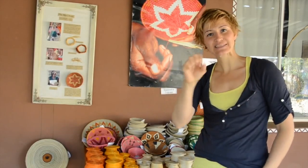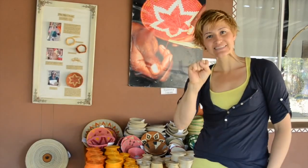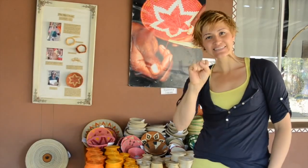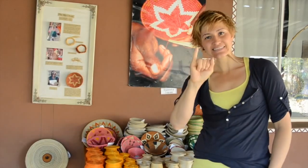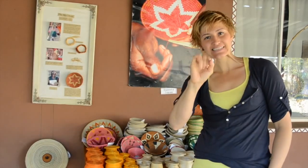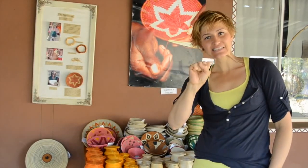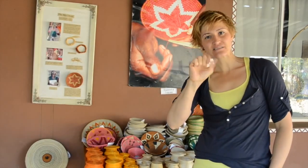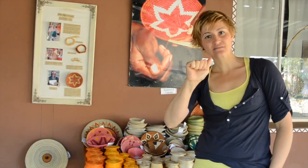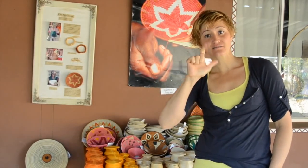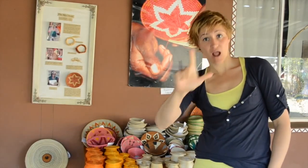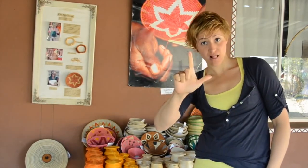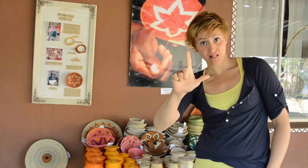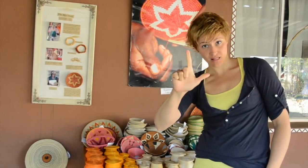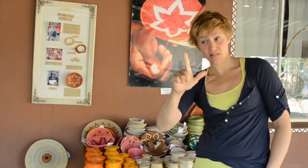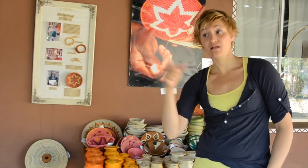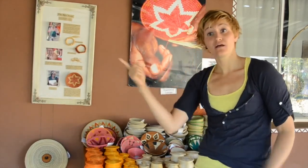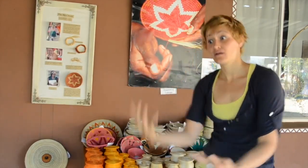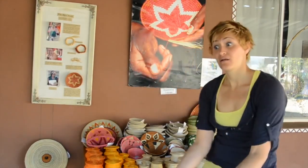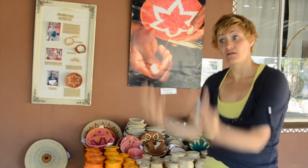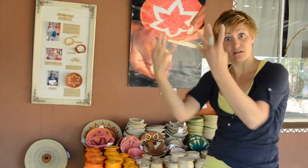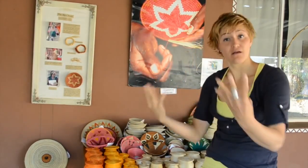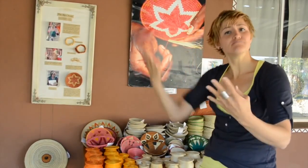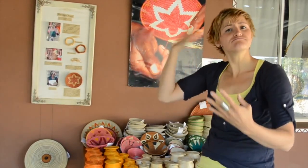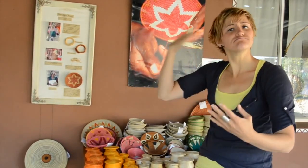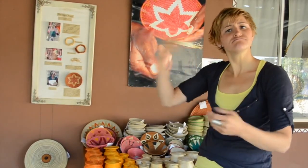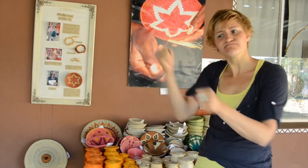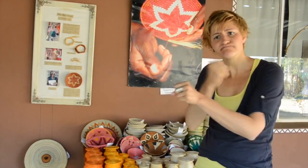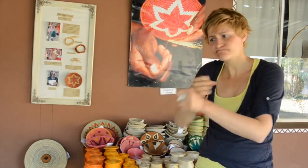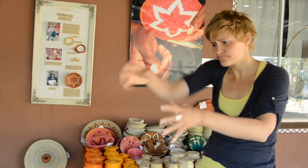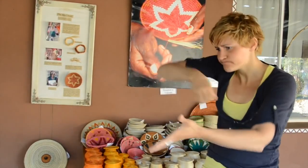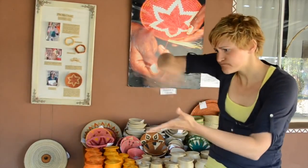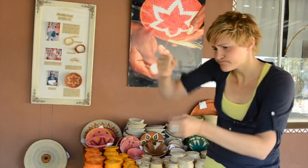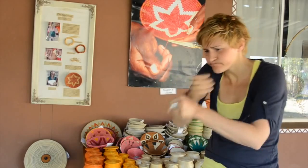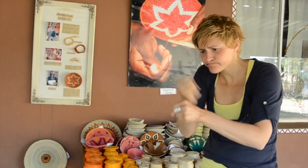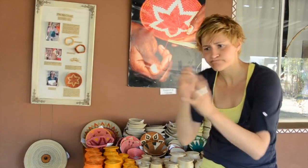fence in animals (cows) and then an idea